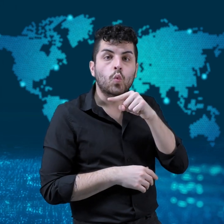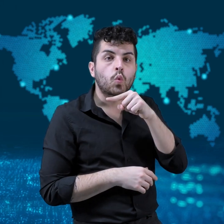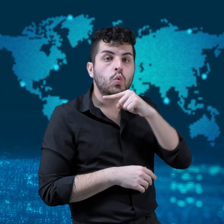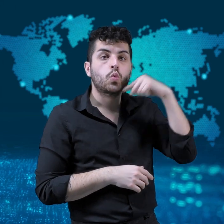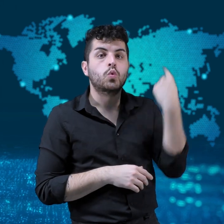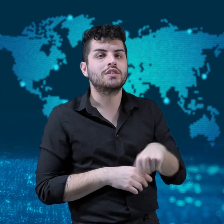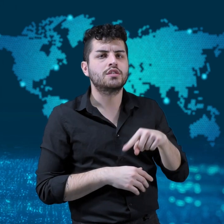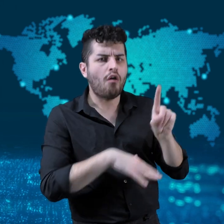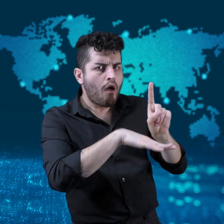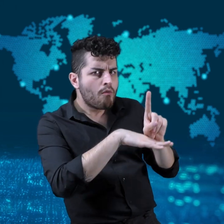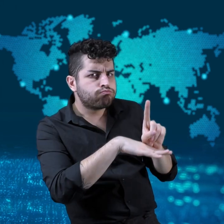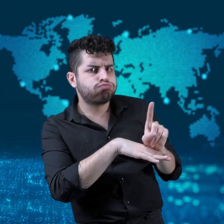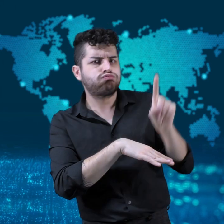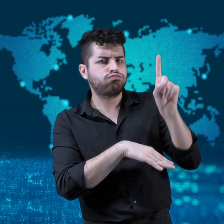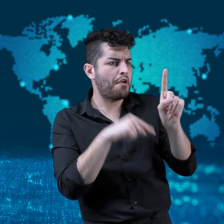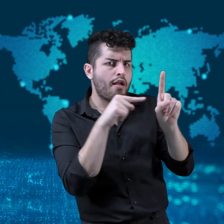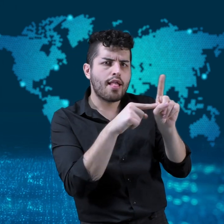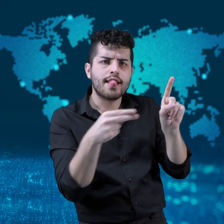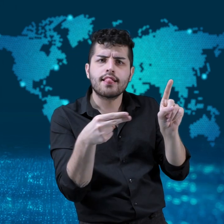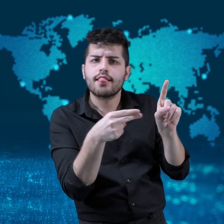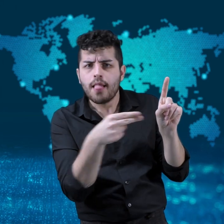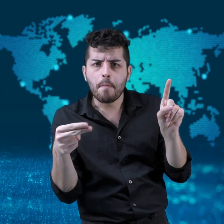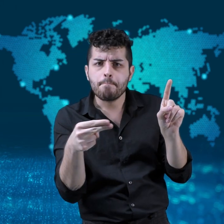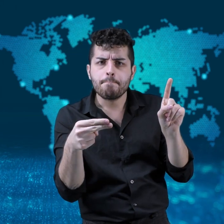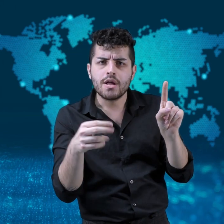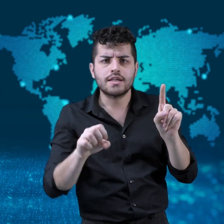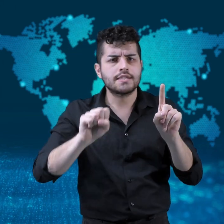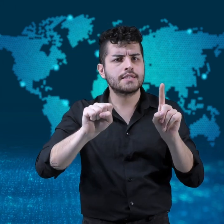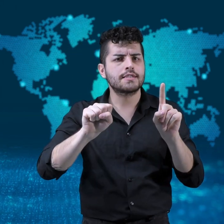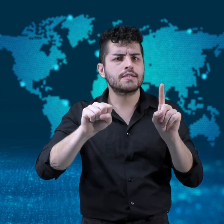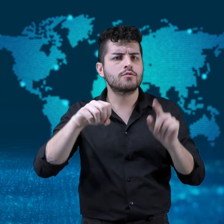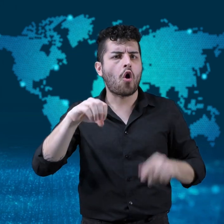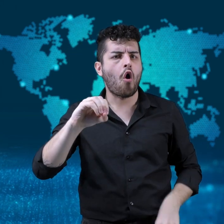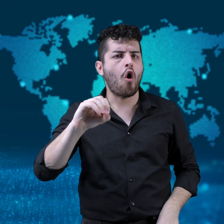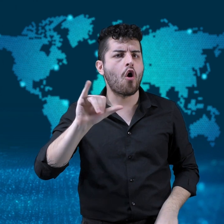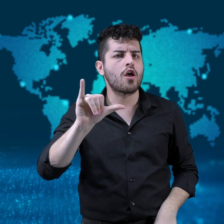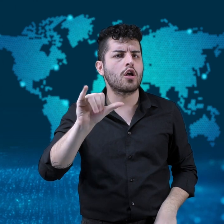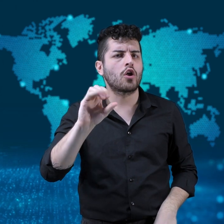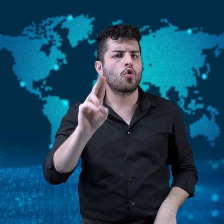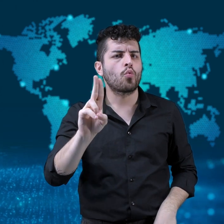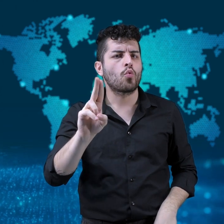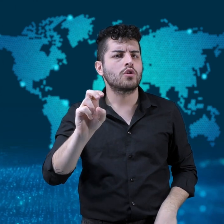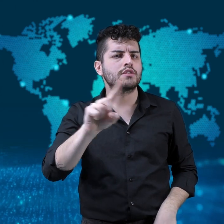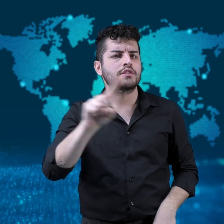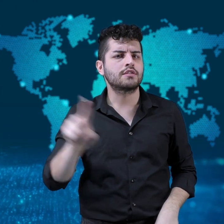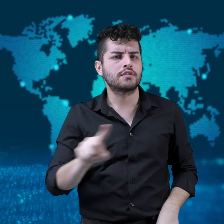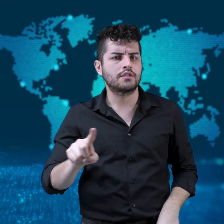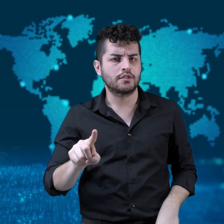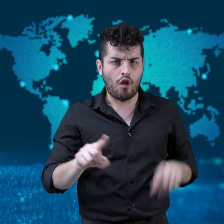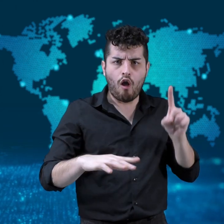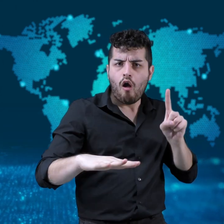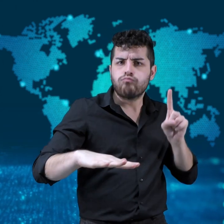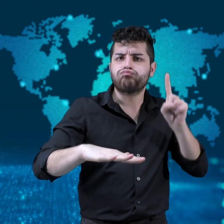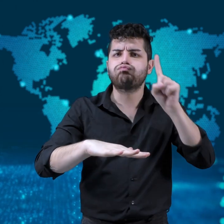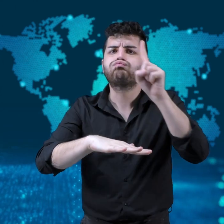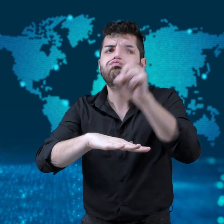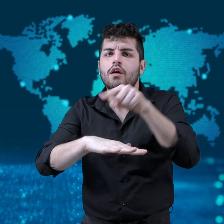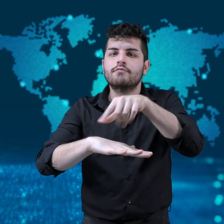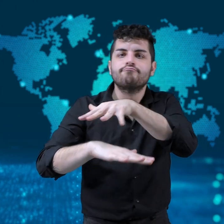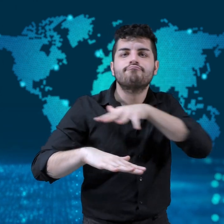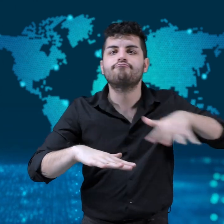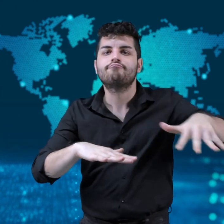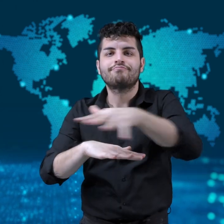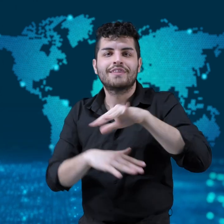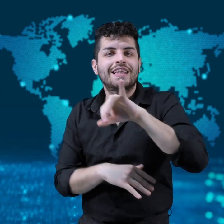In October, Russia launched a Soyuz rocket to the ISS.